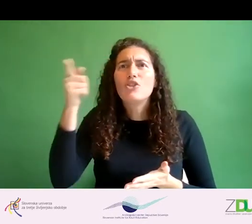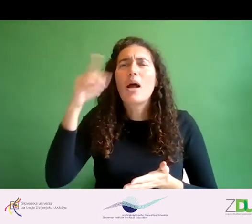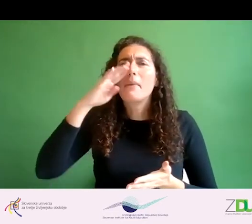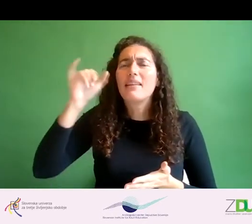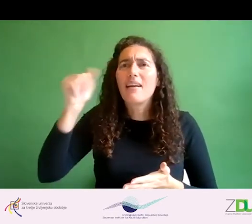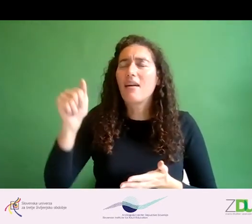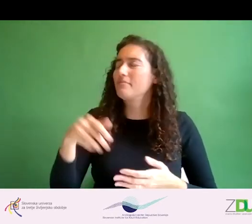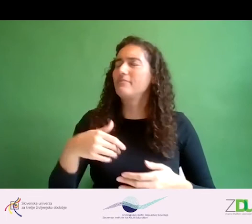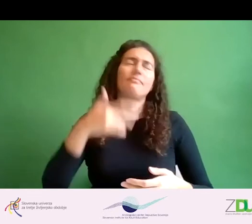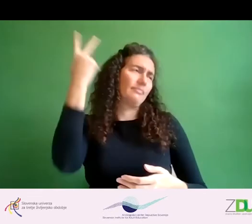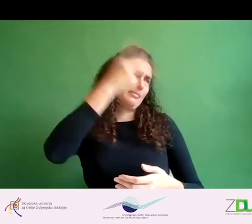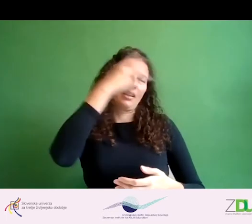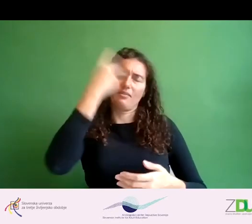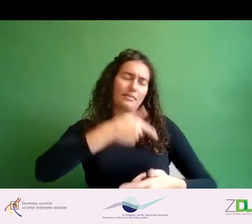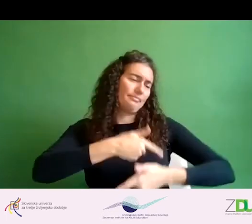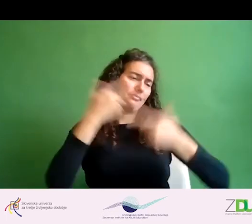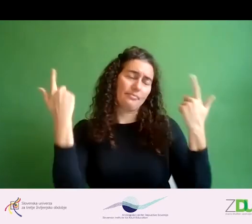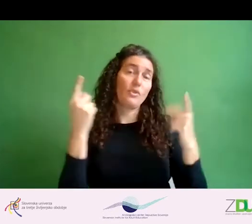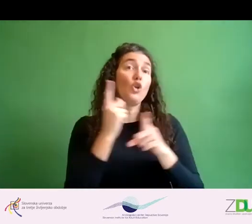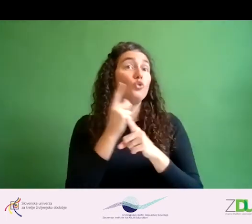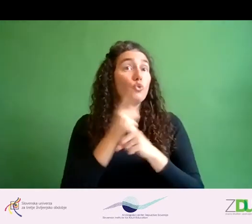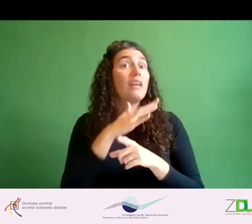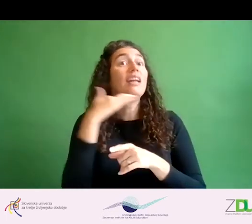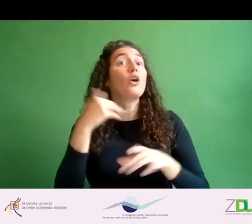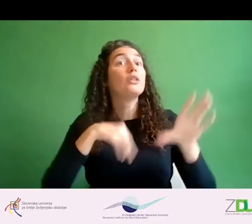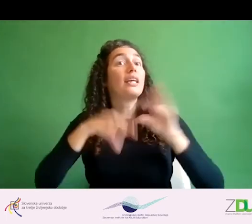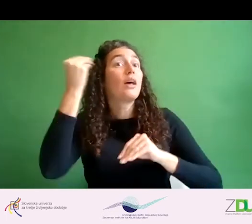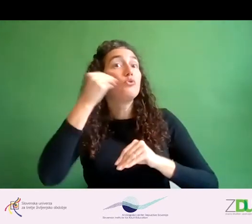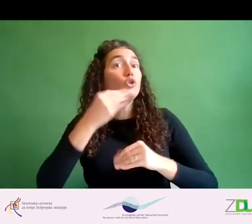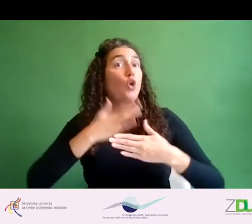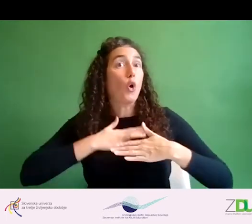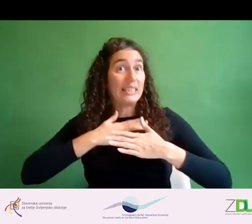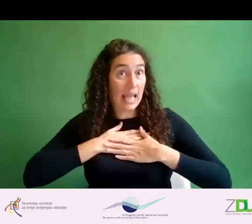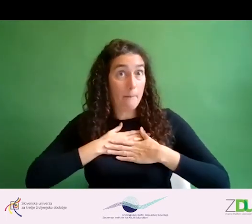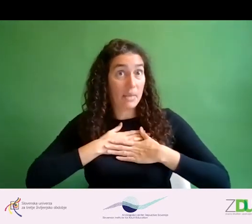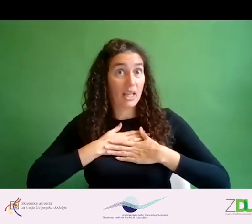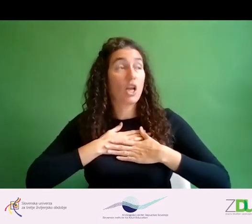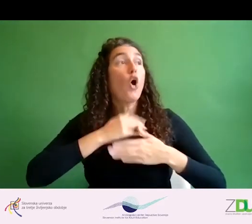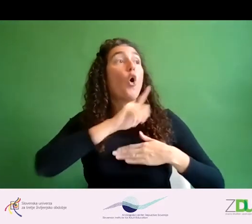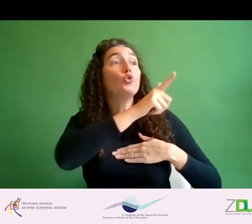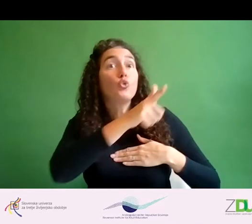Absolutely. In addition, we learn a lot about ourselves, others and the world, and of course,